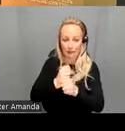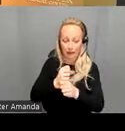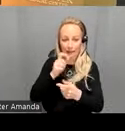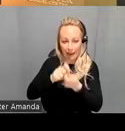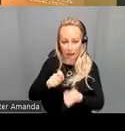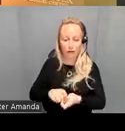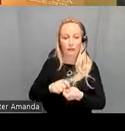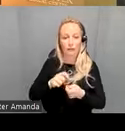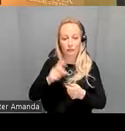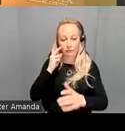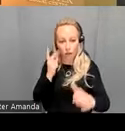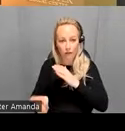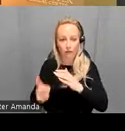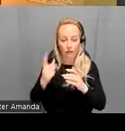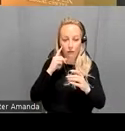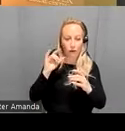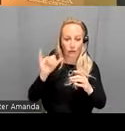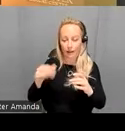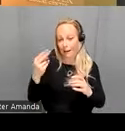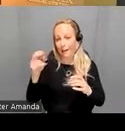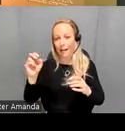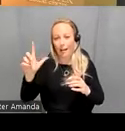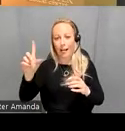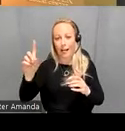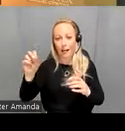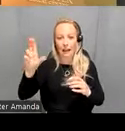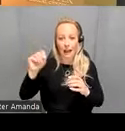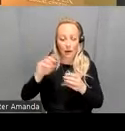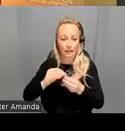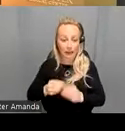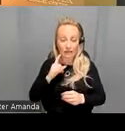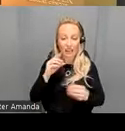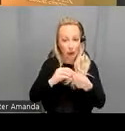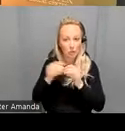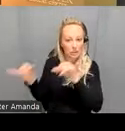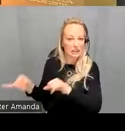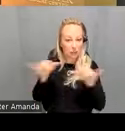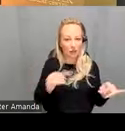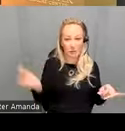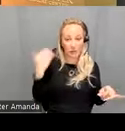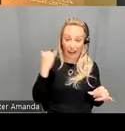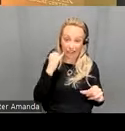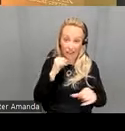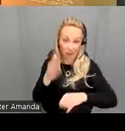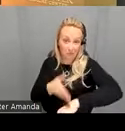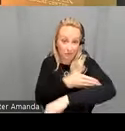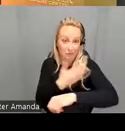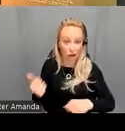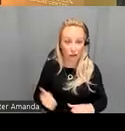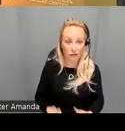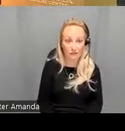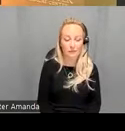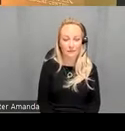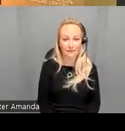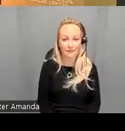to in the held out data and the the numbers were similar to before if not better okay well that's